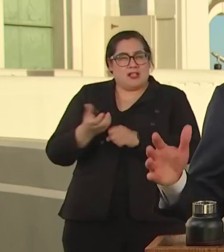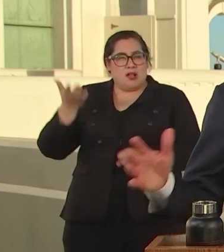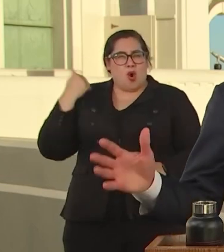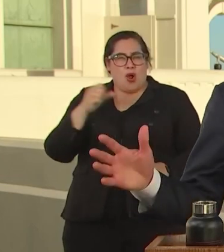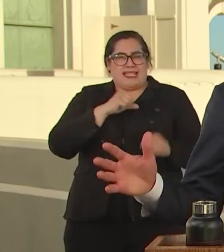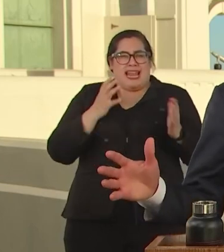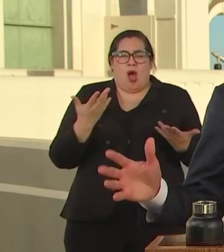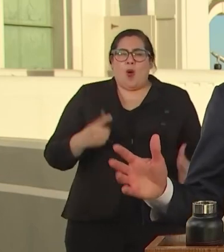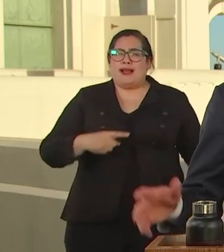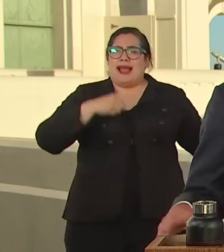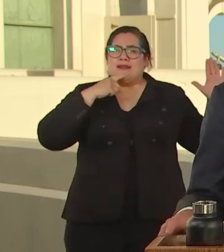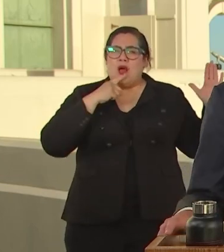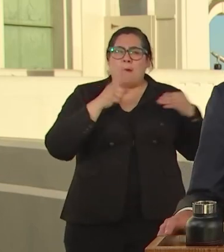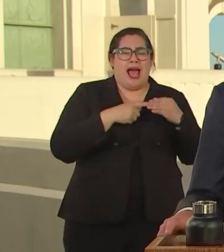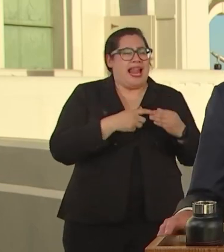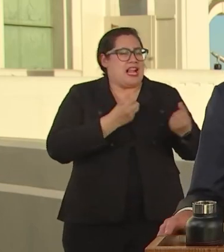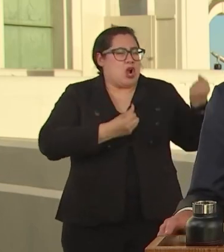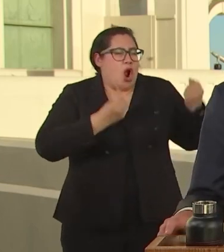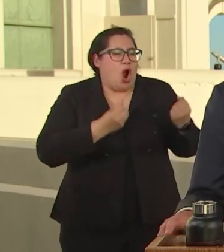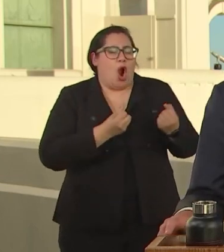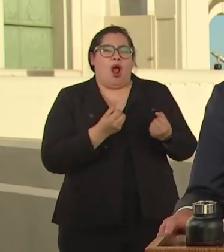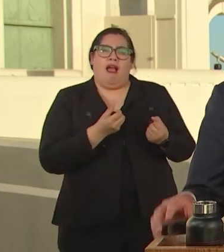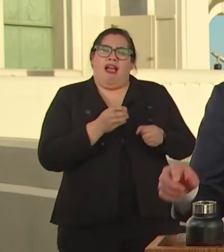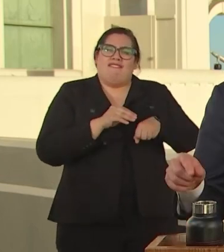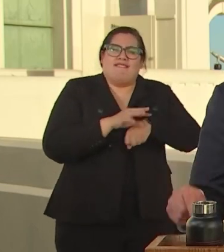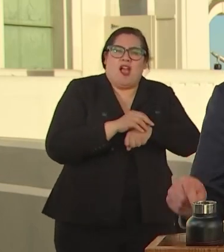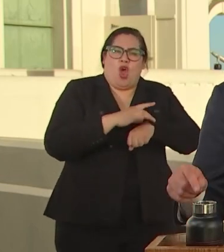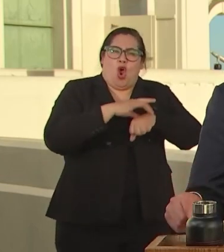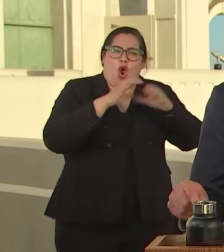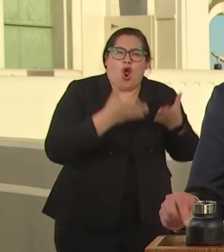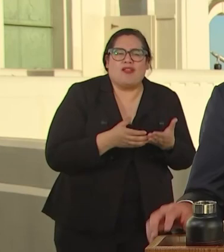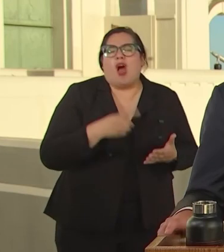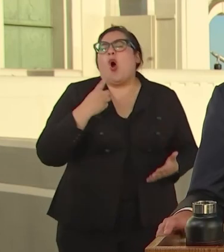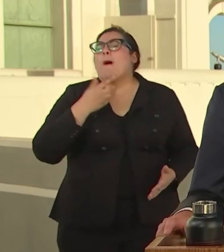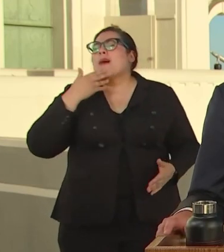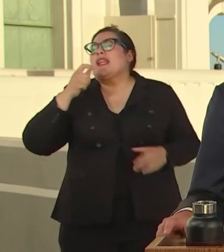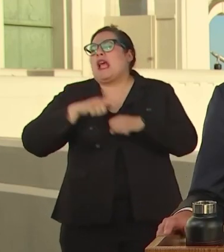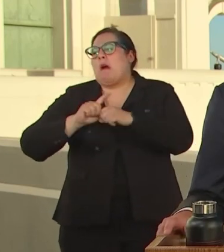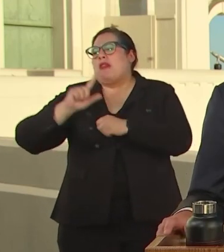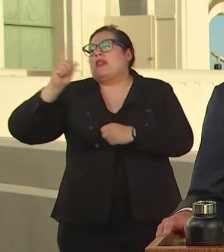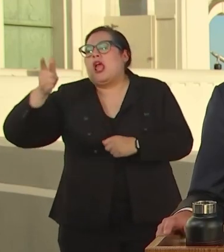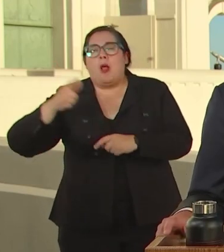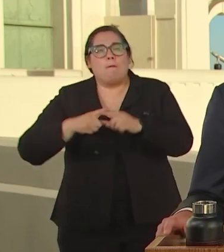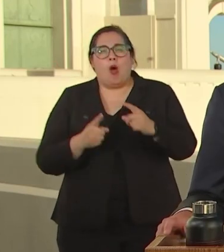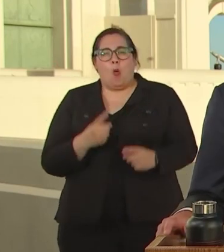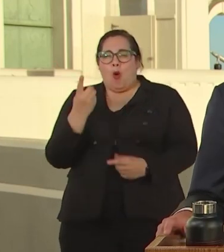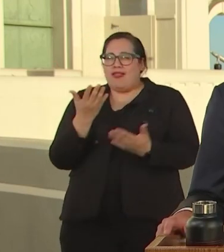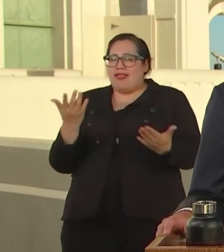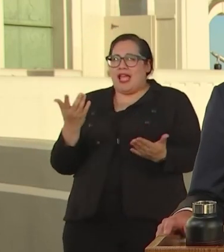AWAY FROM CARBON. BUT IF THERE WAS ONE THING I KNOW FROM MY 8 YEARS OF SERVICE